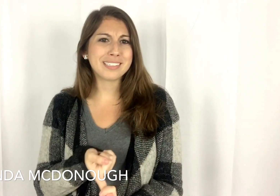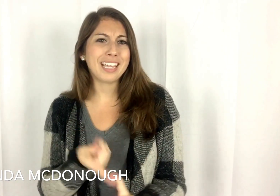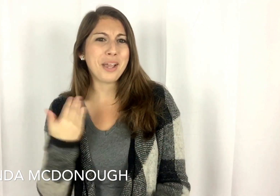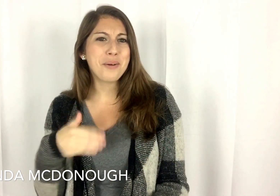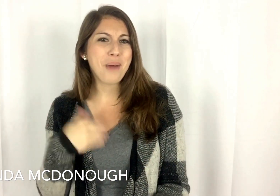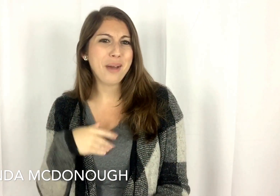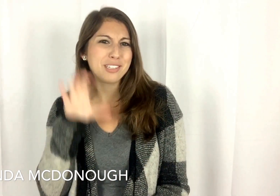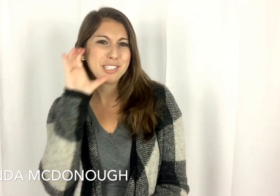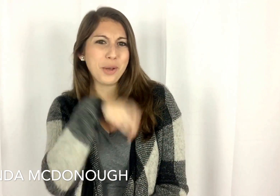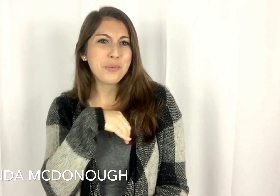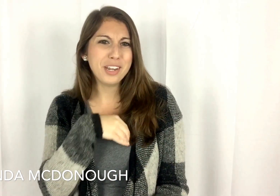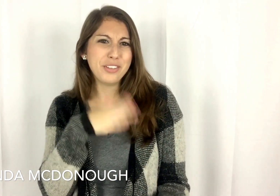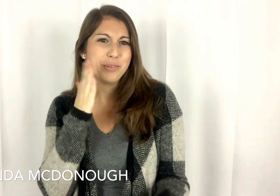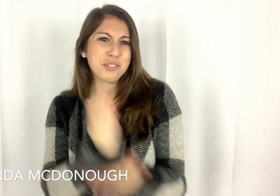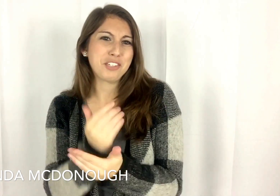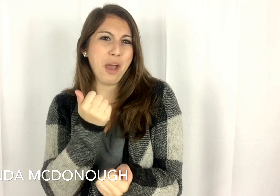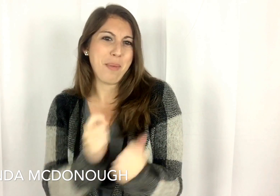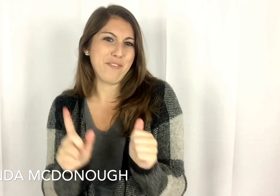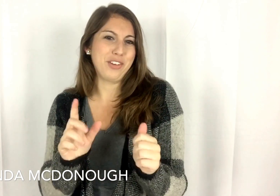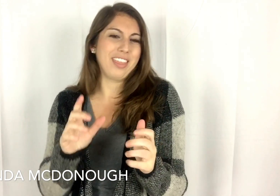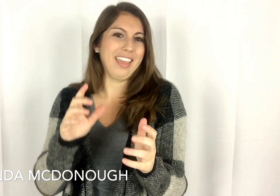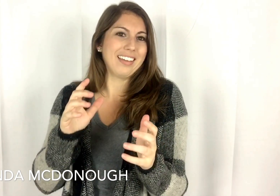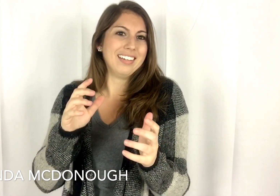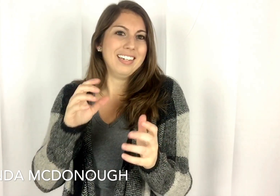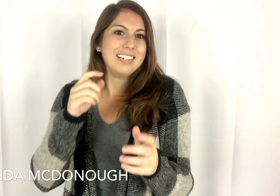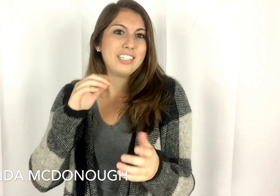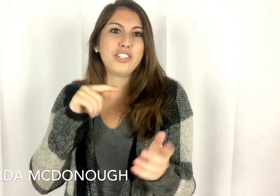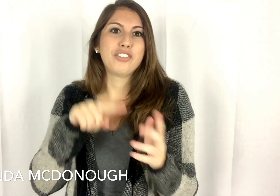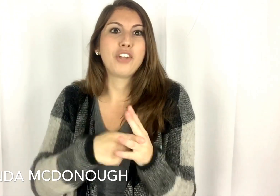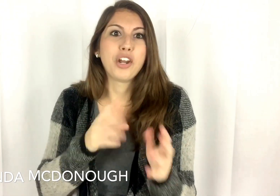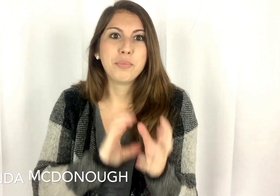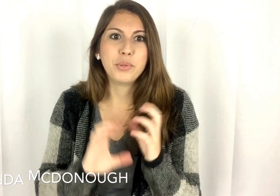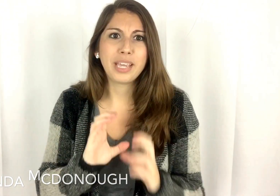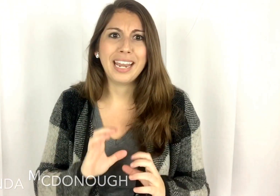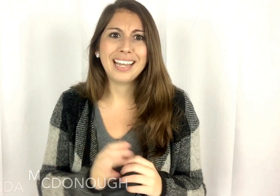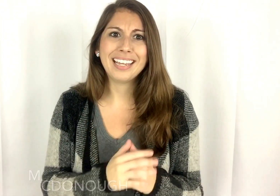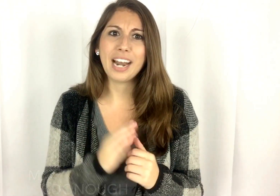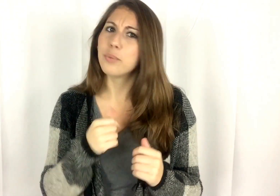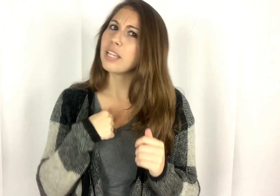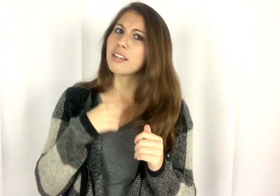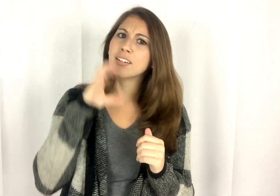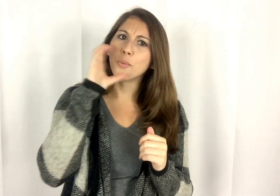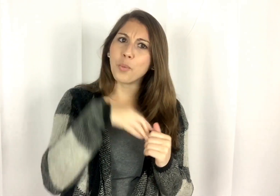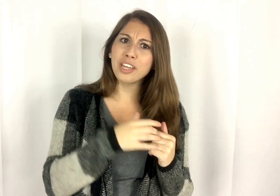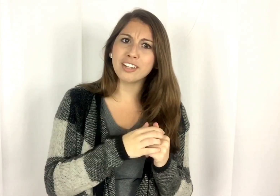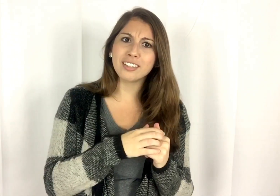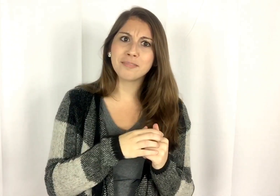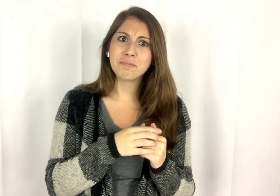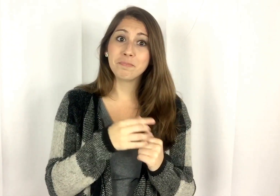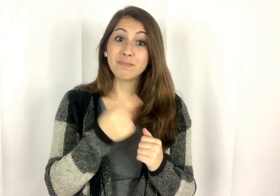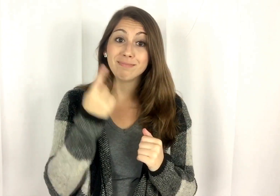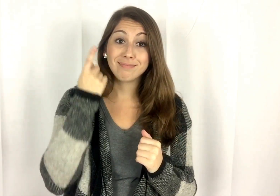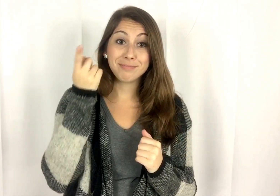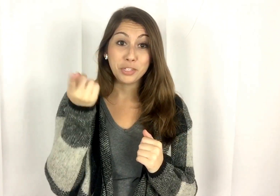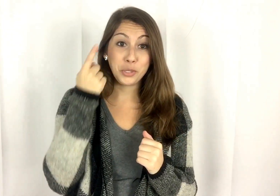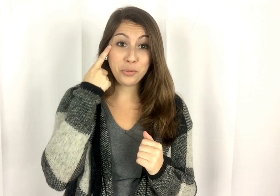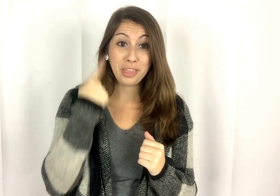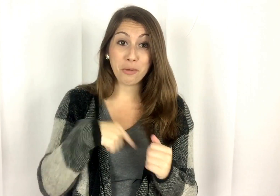was like "oh wow! It's so weird that you just stop everything to just start communicating." I was like "Weird?! You think